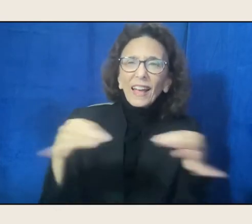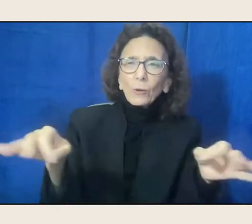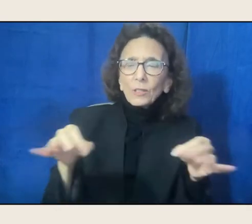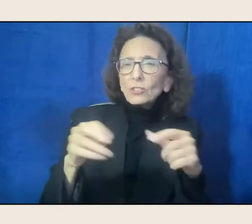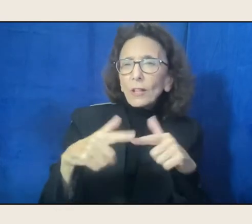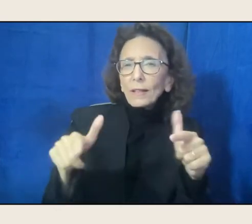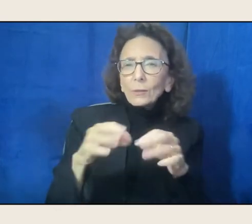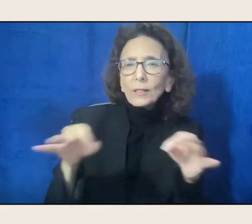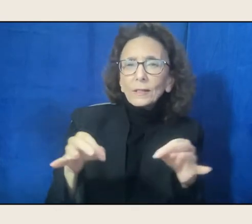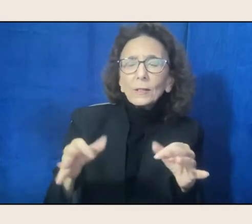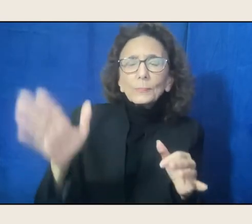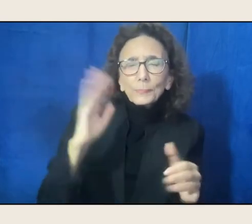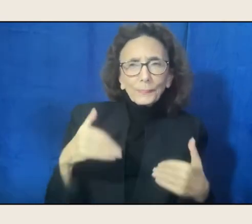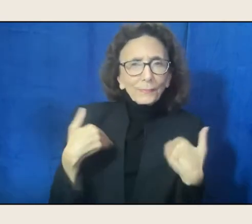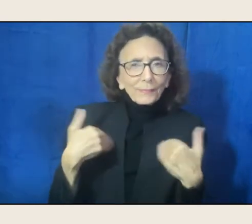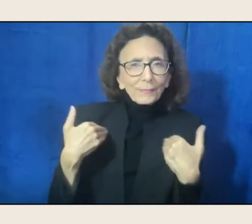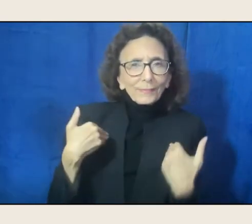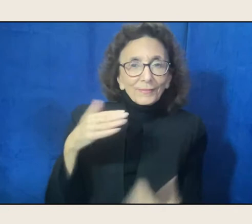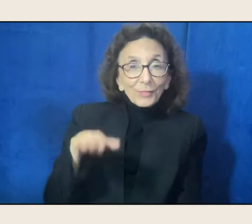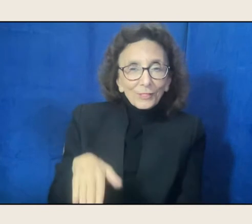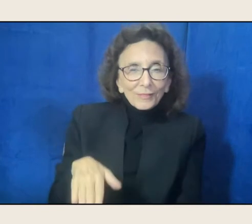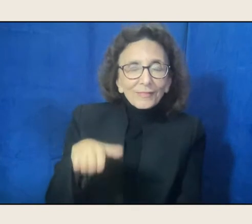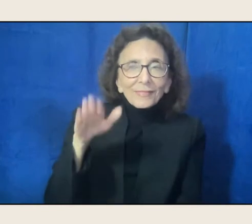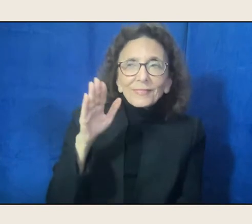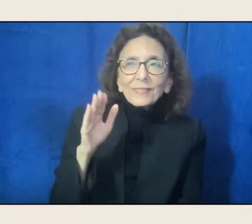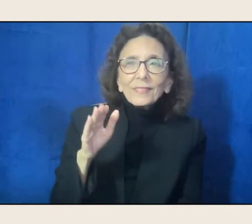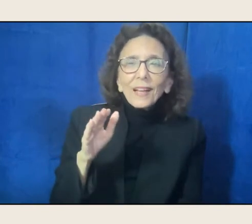of how you encountered language.